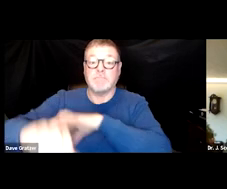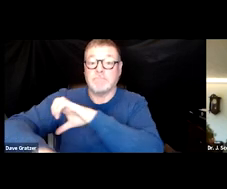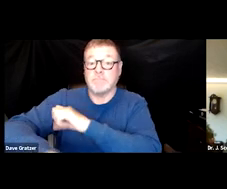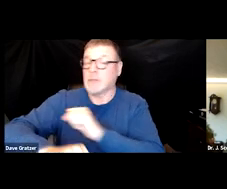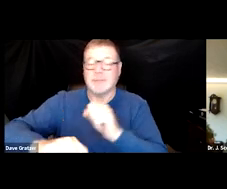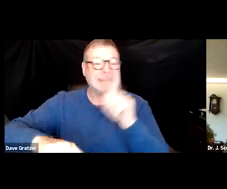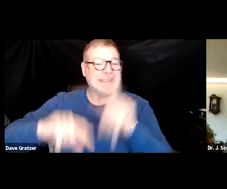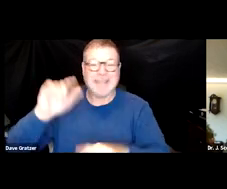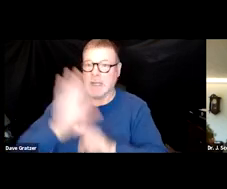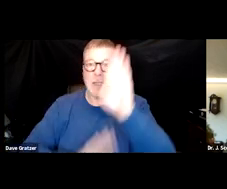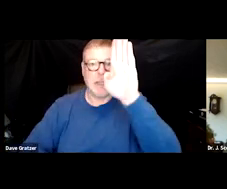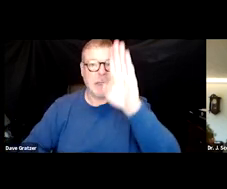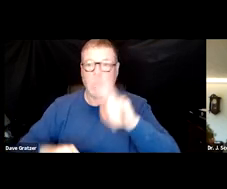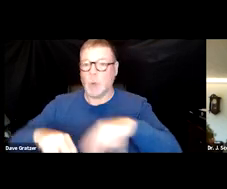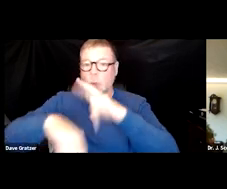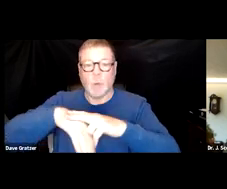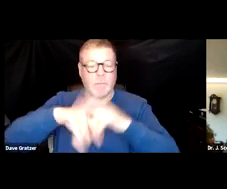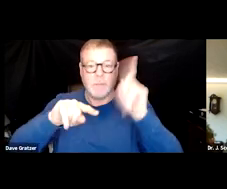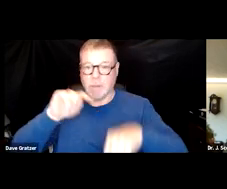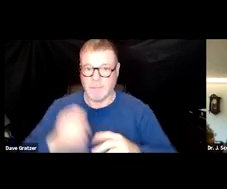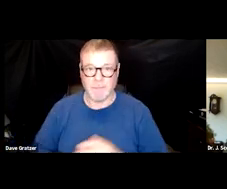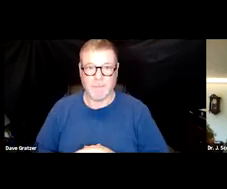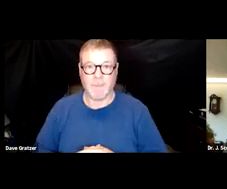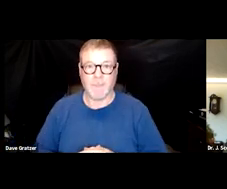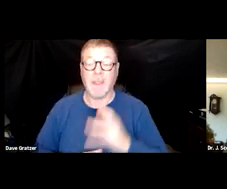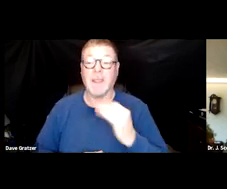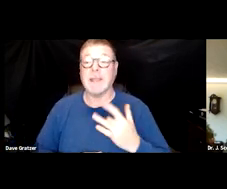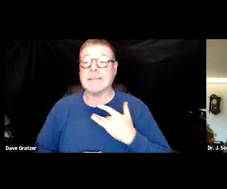and it can't sustain a normal blood pressure and typically they'll stand up